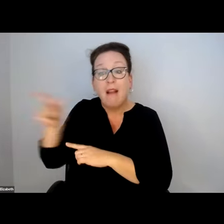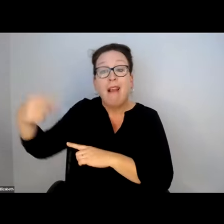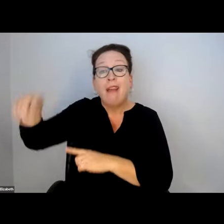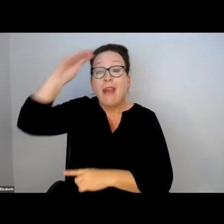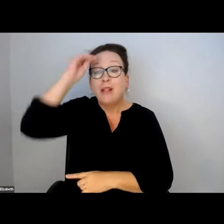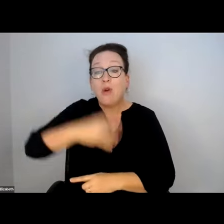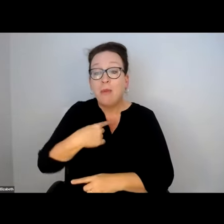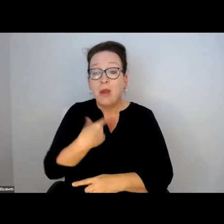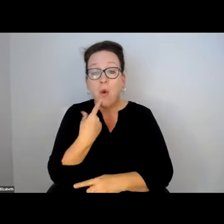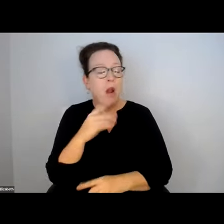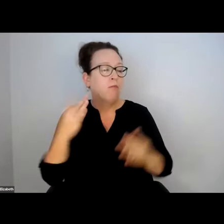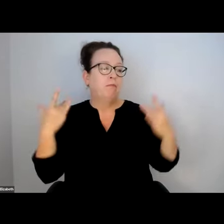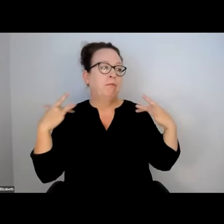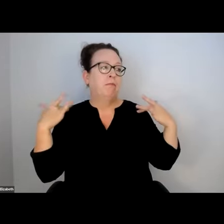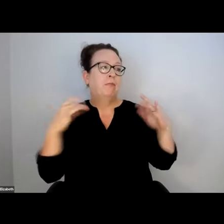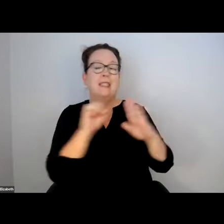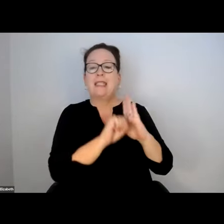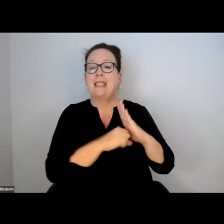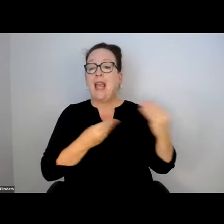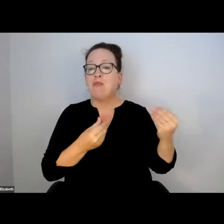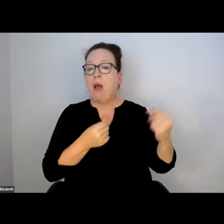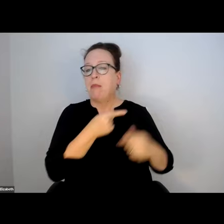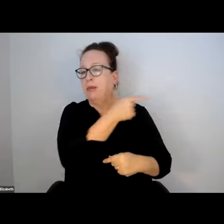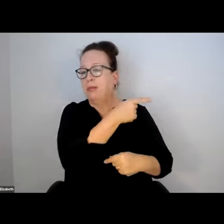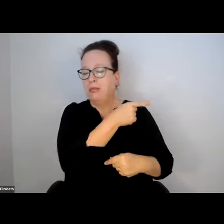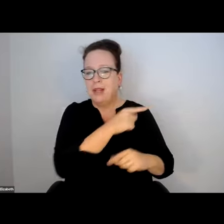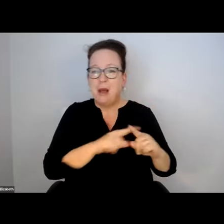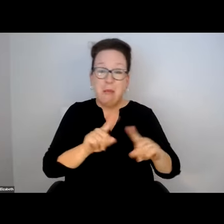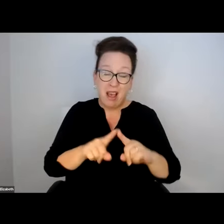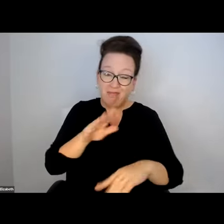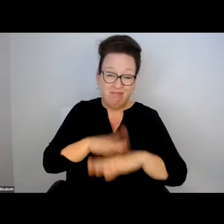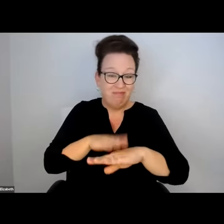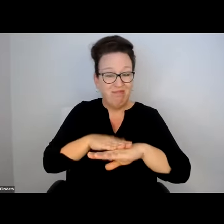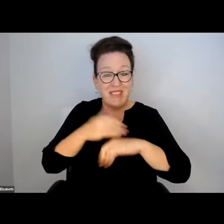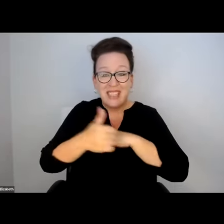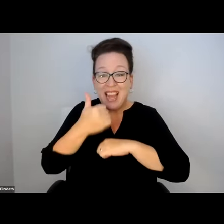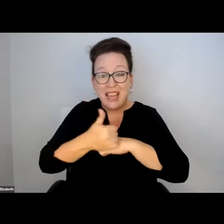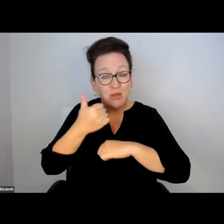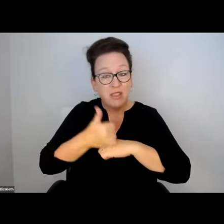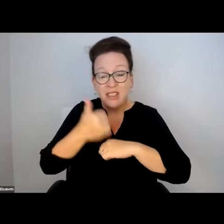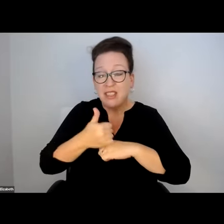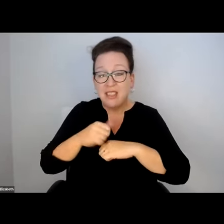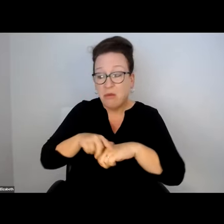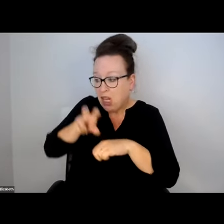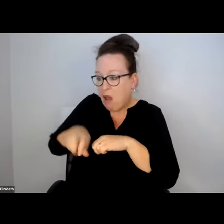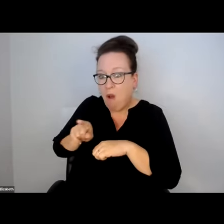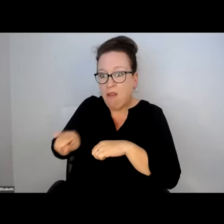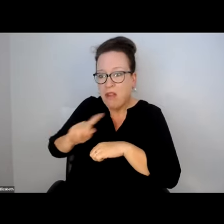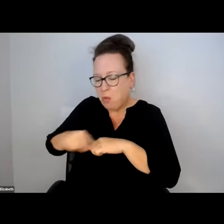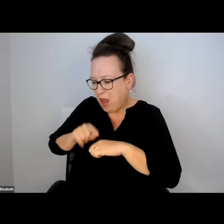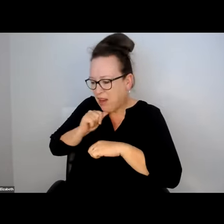TYPICALLY THE SIDEWALK IS NOT CLEARED. AND THEY HAVE TOLD ME IT IS STATE PROPERTY. IT NEED THE TO BE CLEARED BY THE STATE. IT IS PRETTY DANGEROUS TO GET